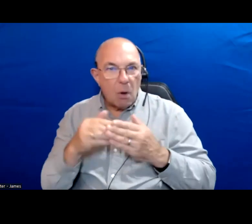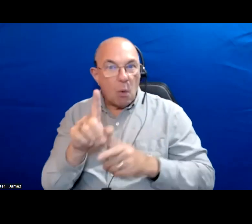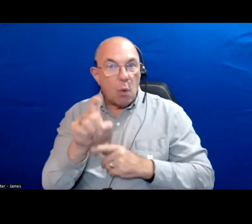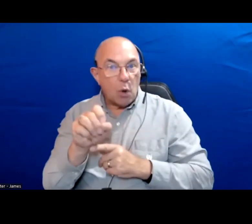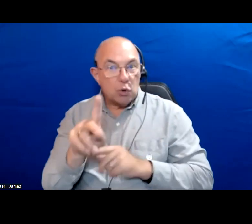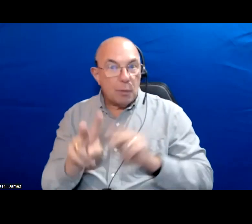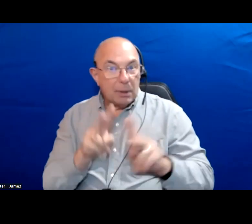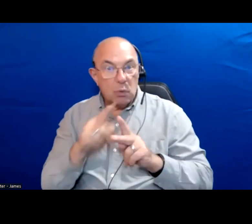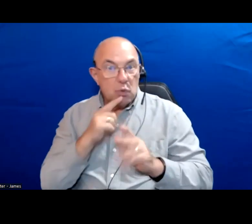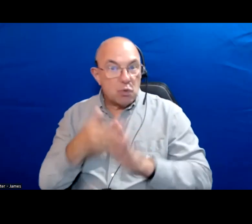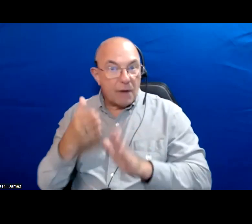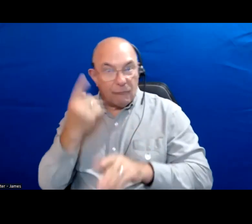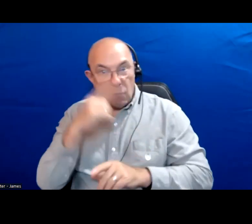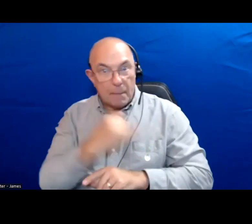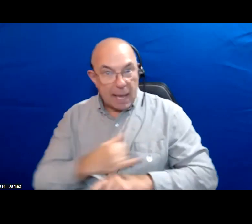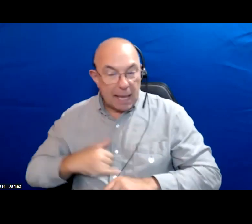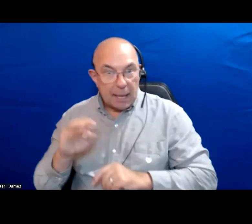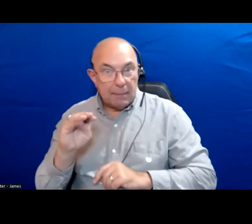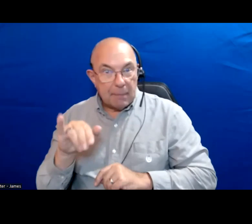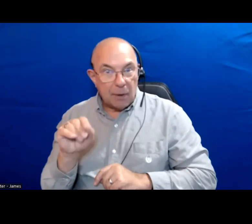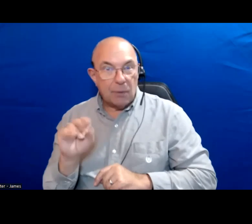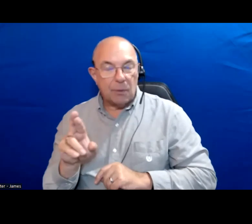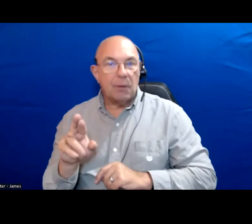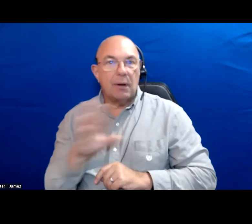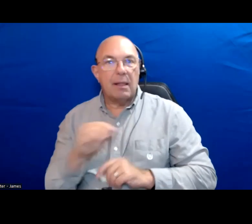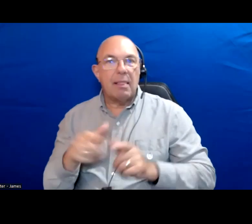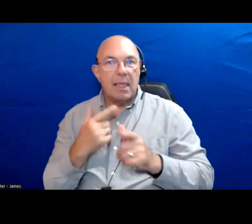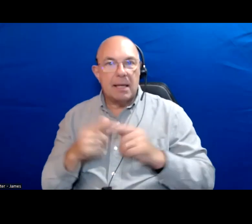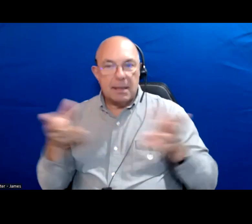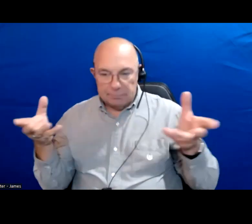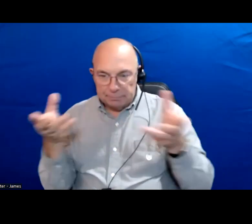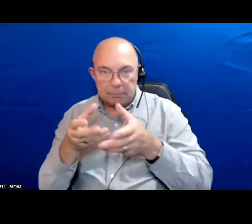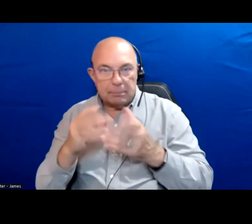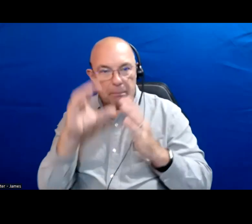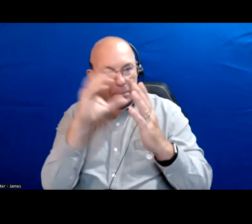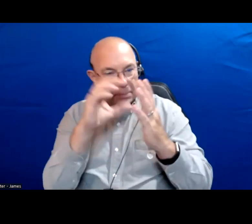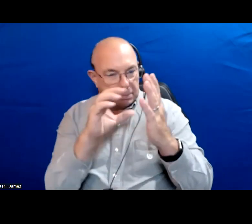candidates running for mayor and write short biographies and platforms for them.